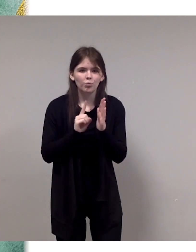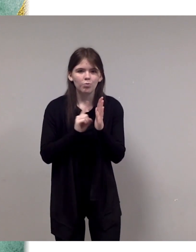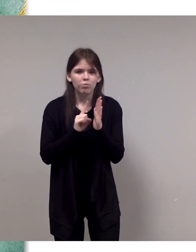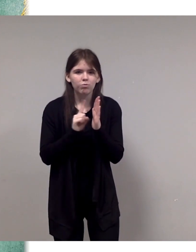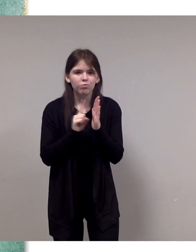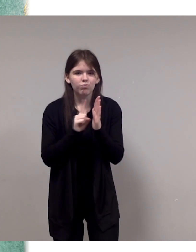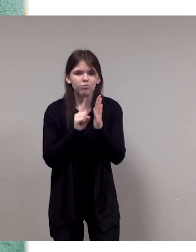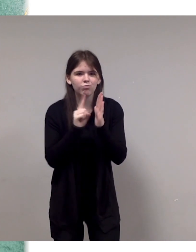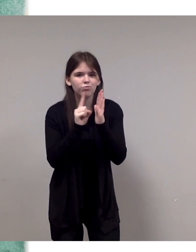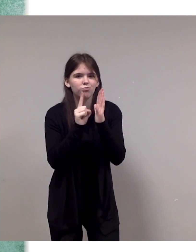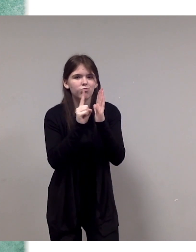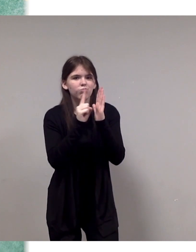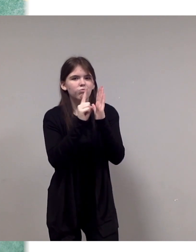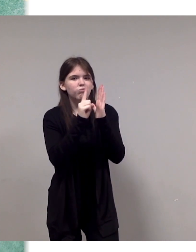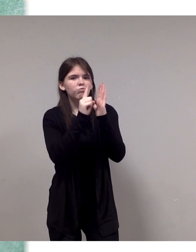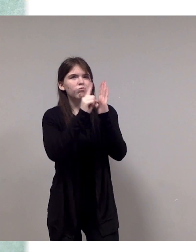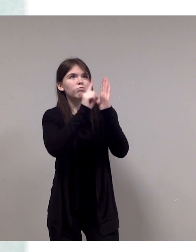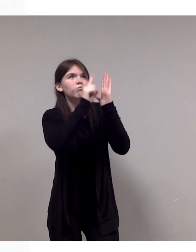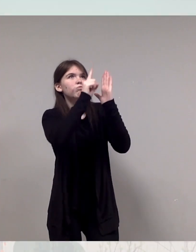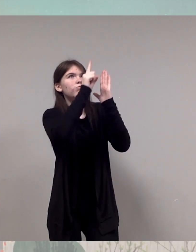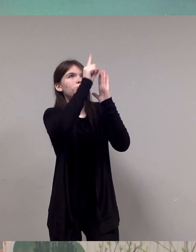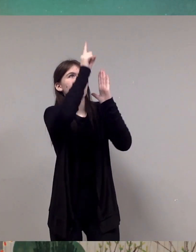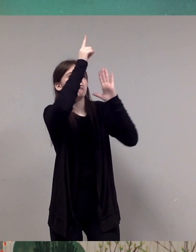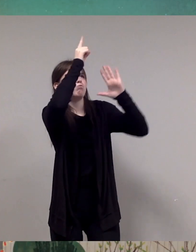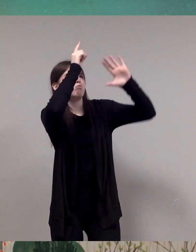The spaceship takes off, high in the sky